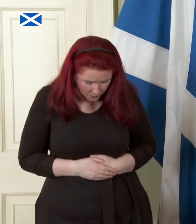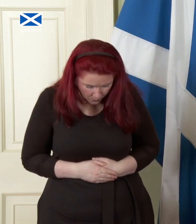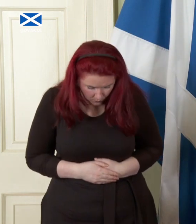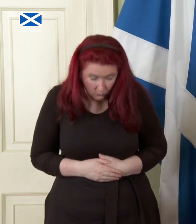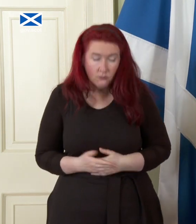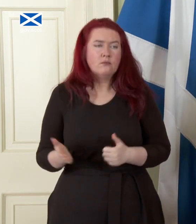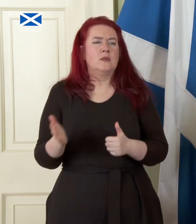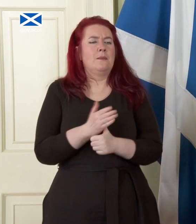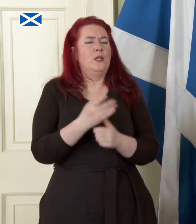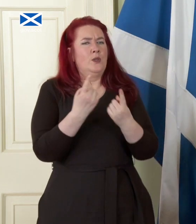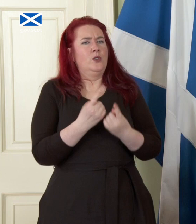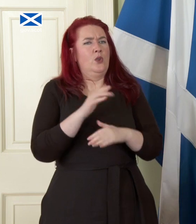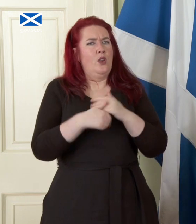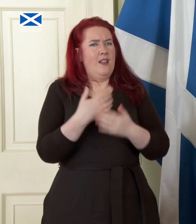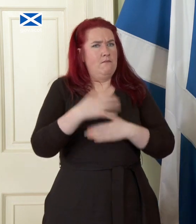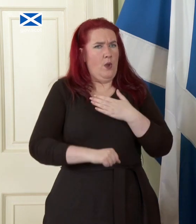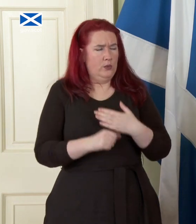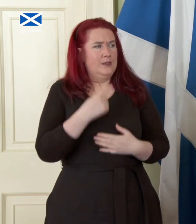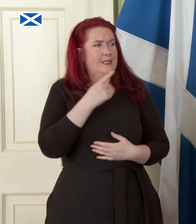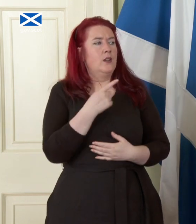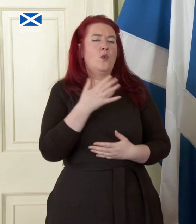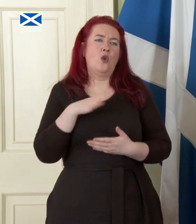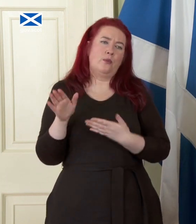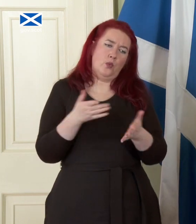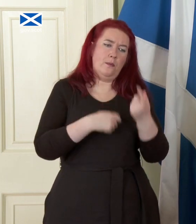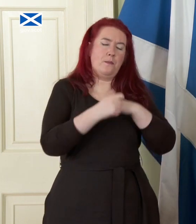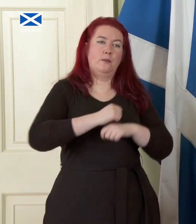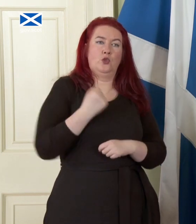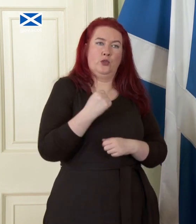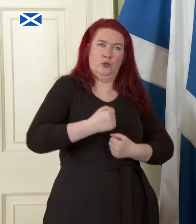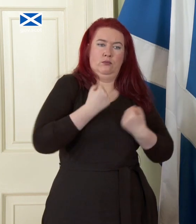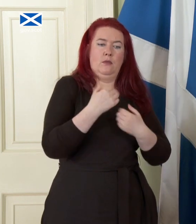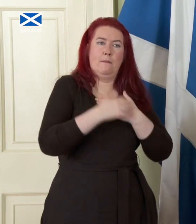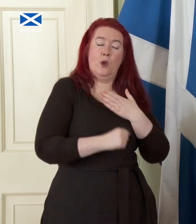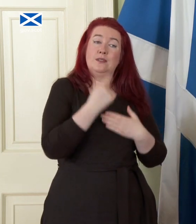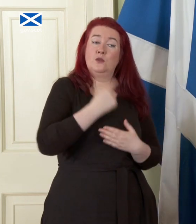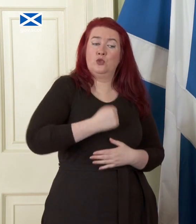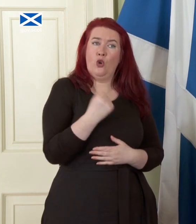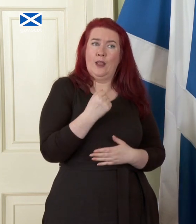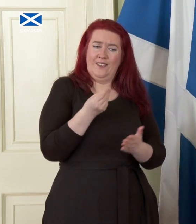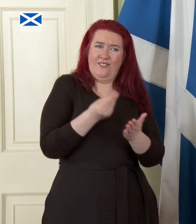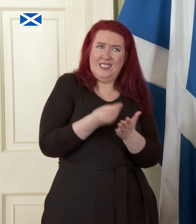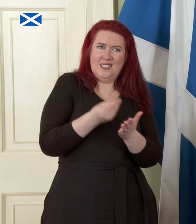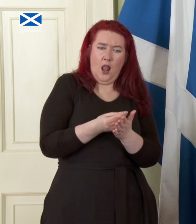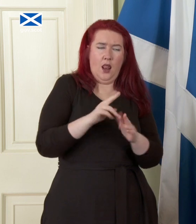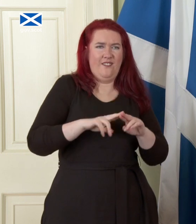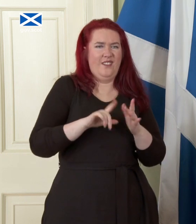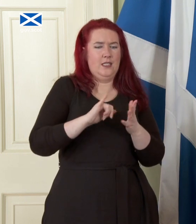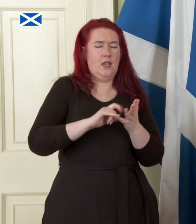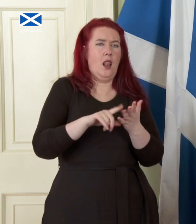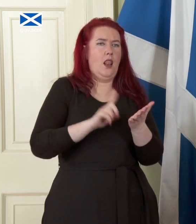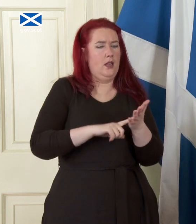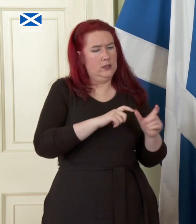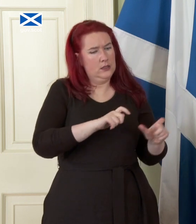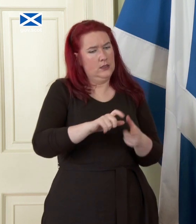it says here one of the criteria for moving to the Scottish pound is that Scotland is fiscally sustainable what does fiscally sustainable look like in terms of this and